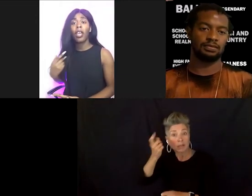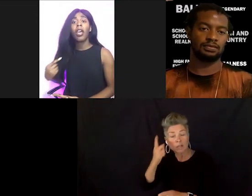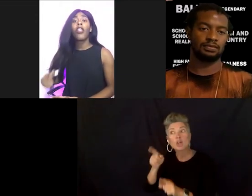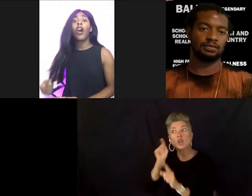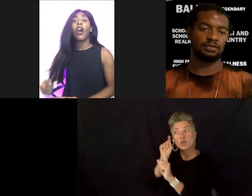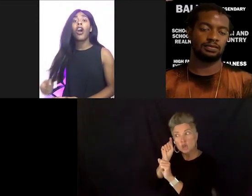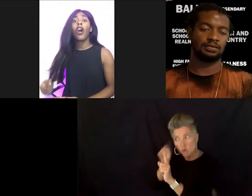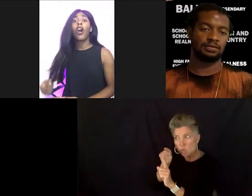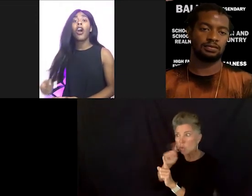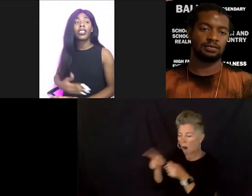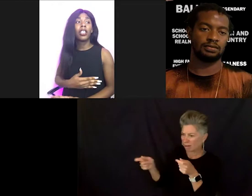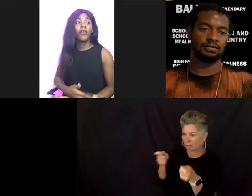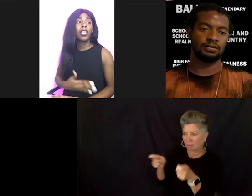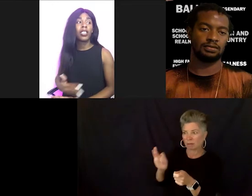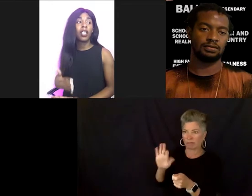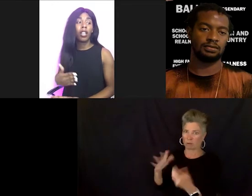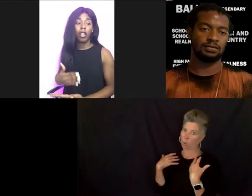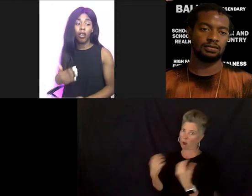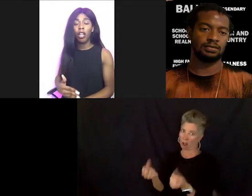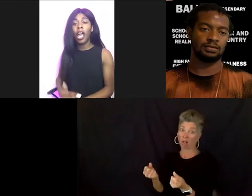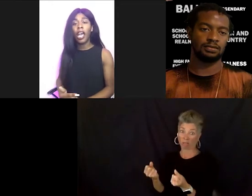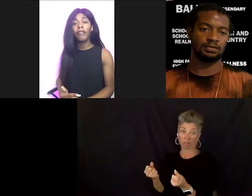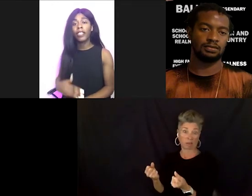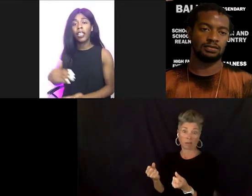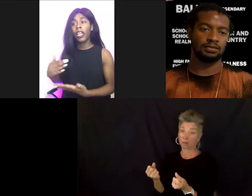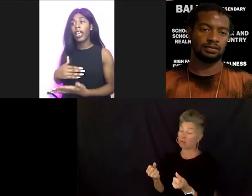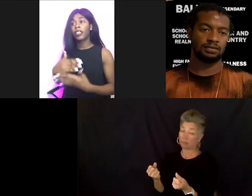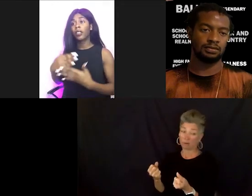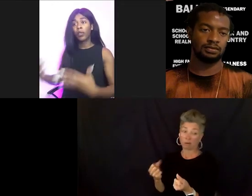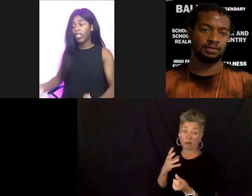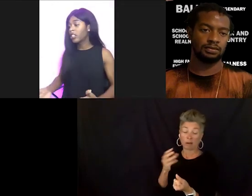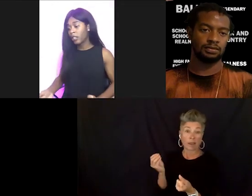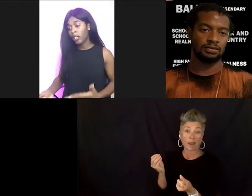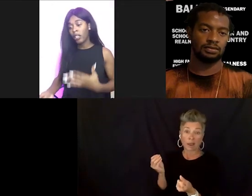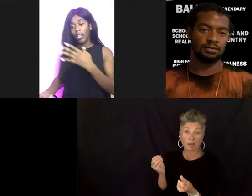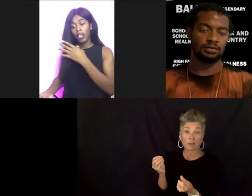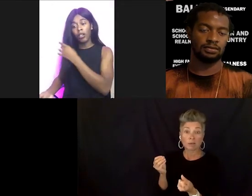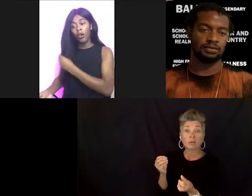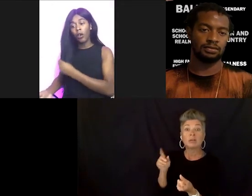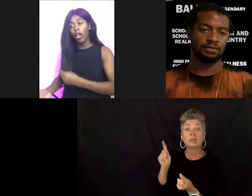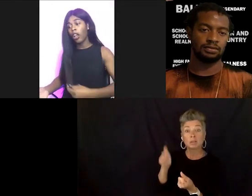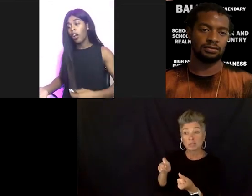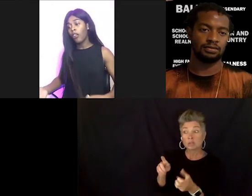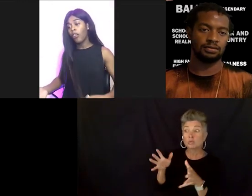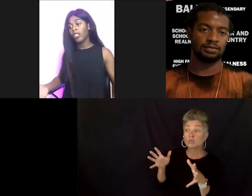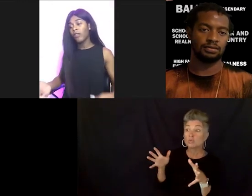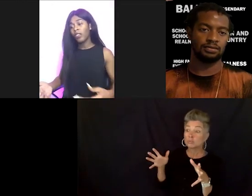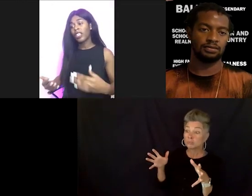and the only way for us to live these longer lives and to push, you know and all these different things